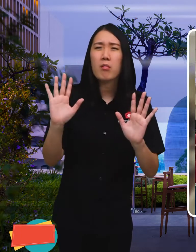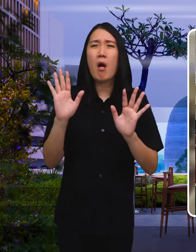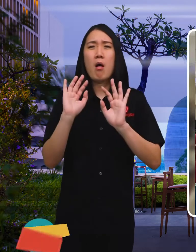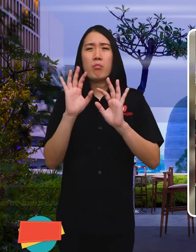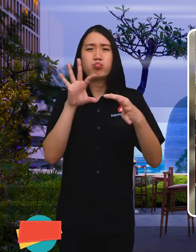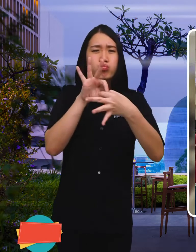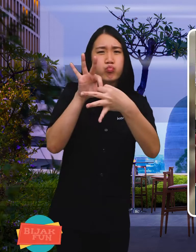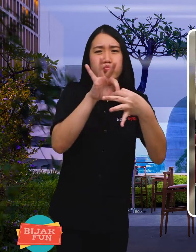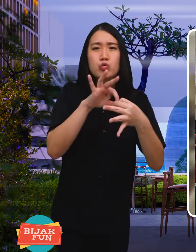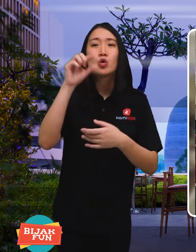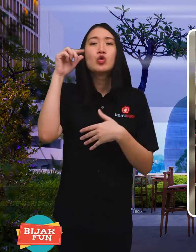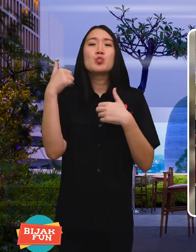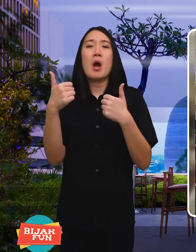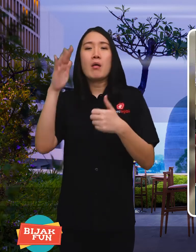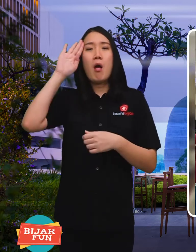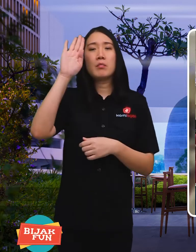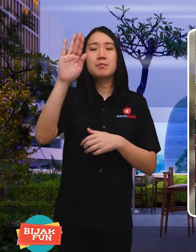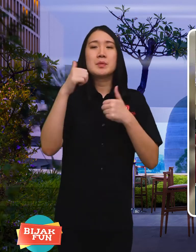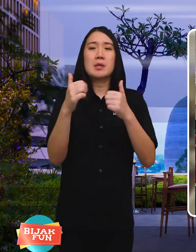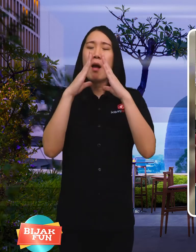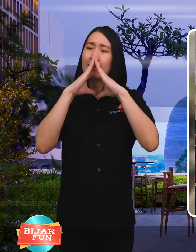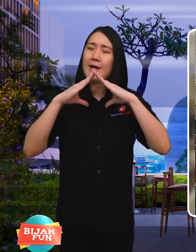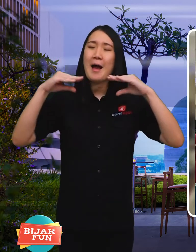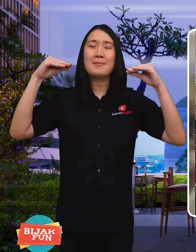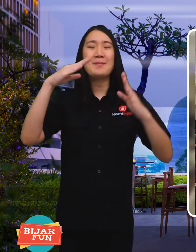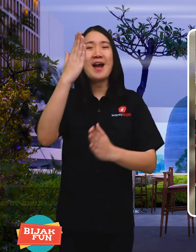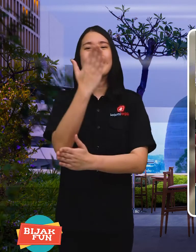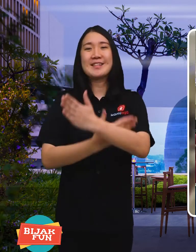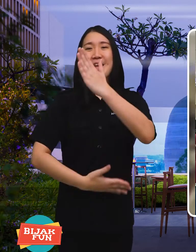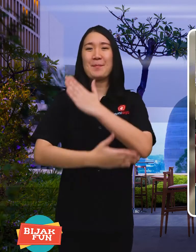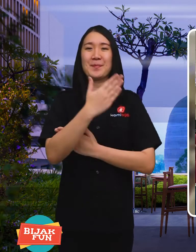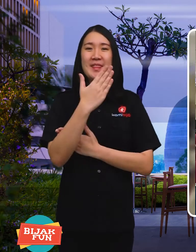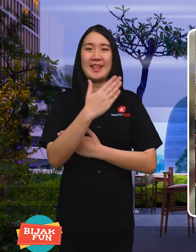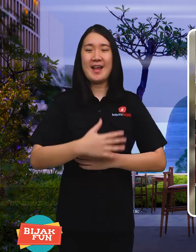more collaboration so that in the future it can be disability friendly.